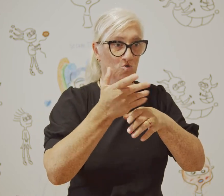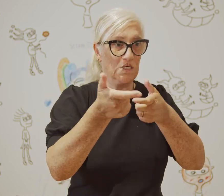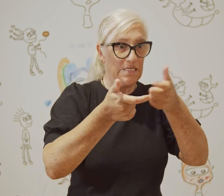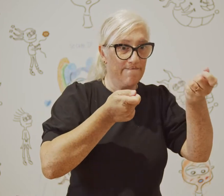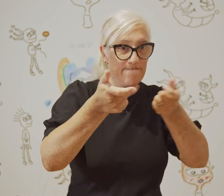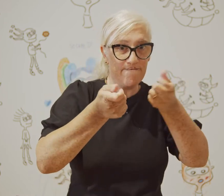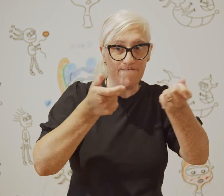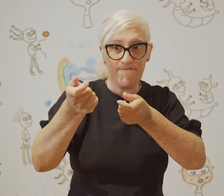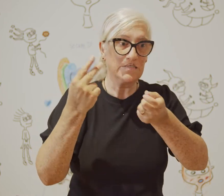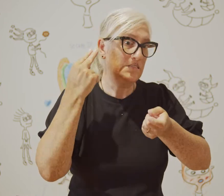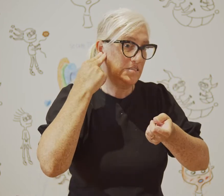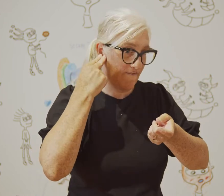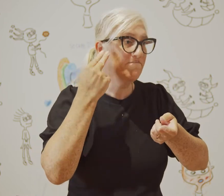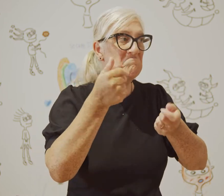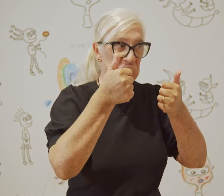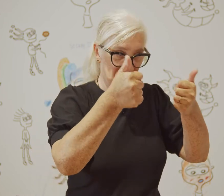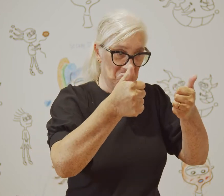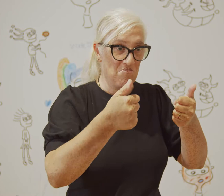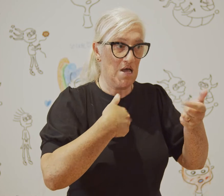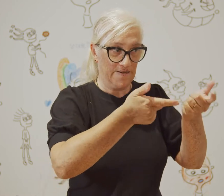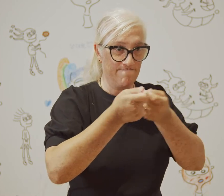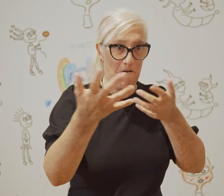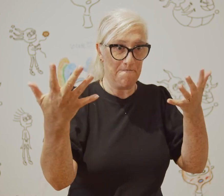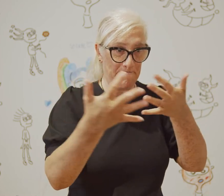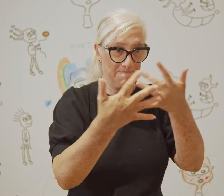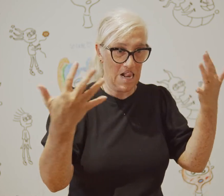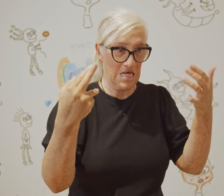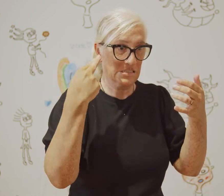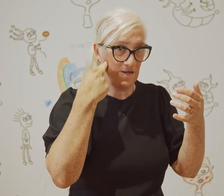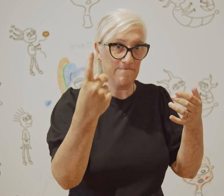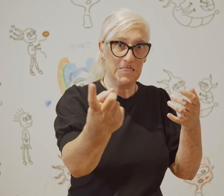We invited Deaf people to collaborate with us.